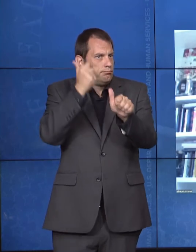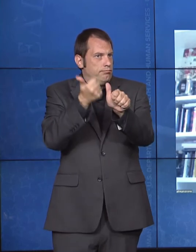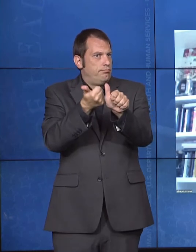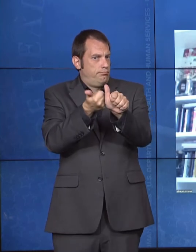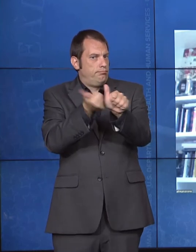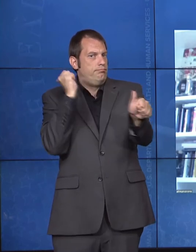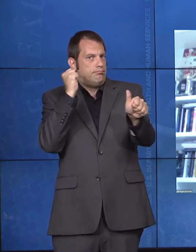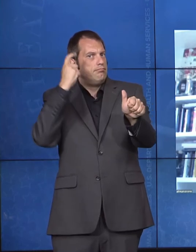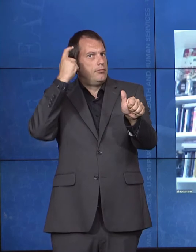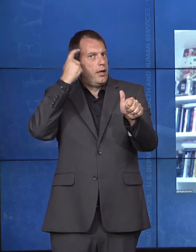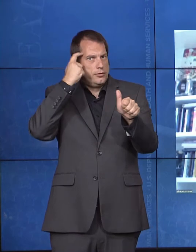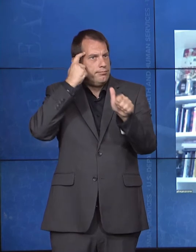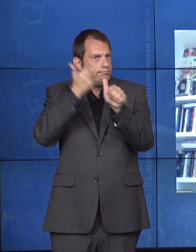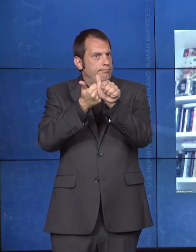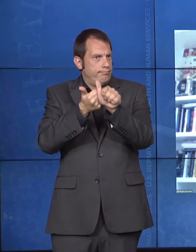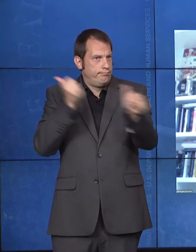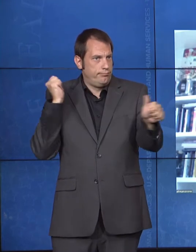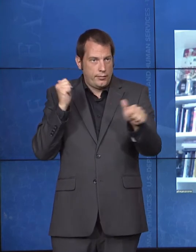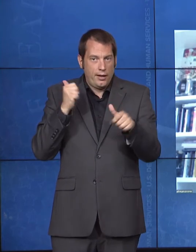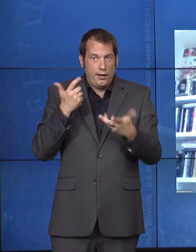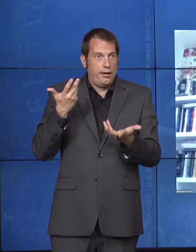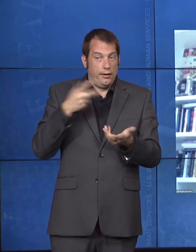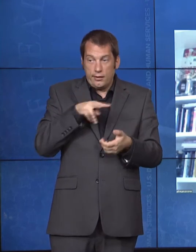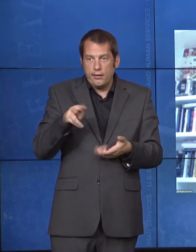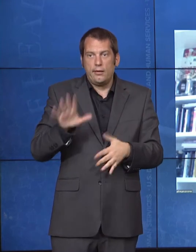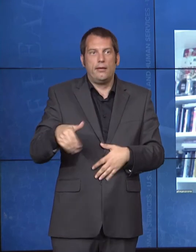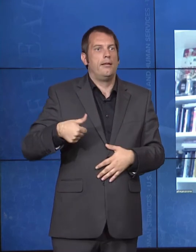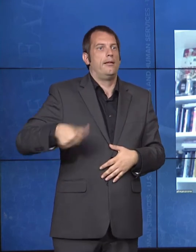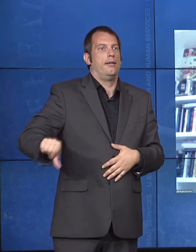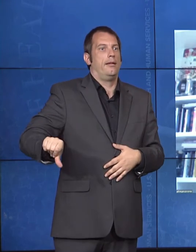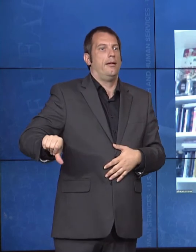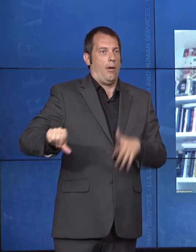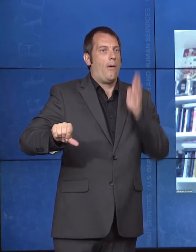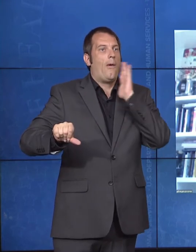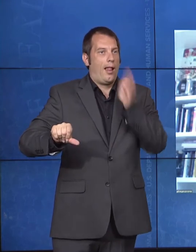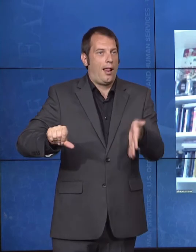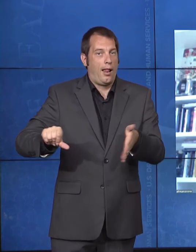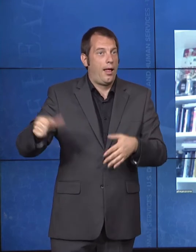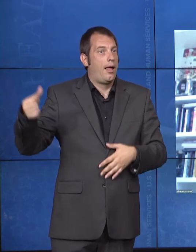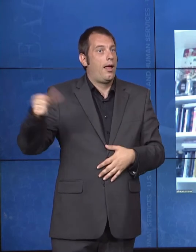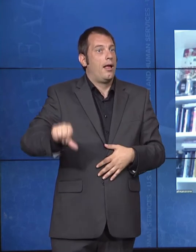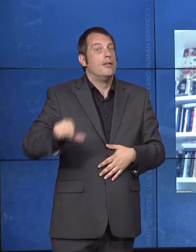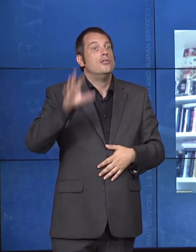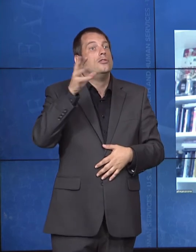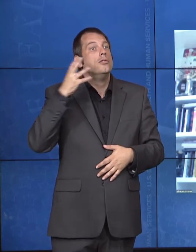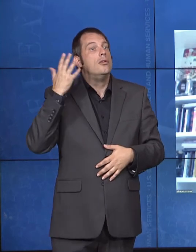that when resources get tight and going gets tough, who gets thrown overboard? So, we intervene